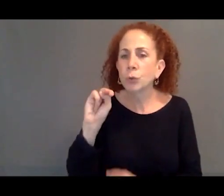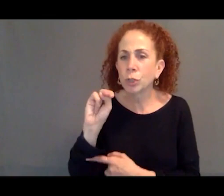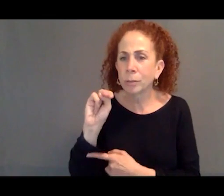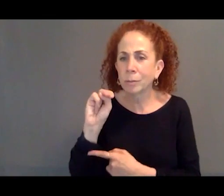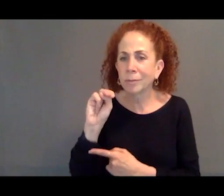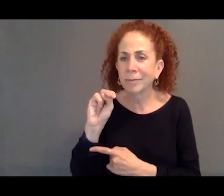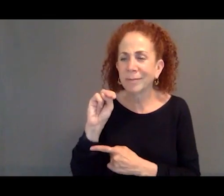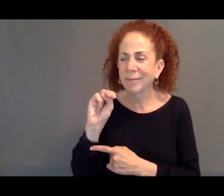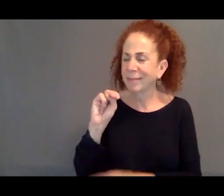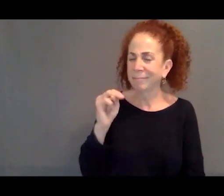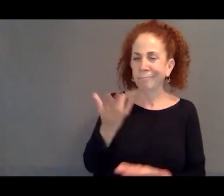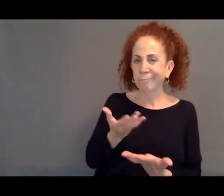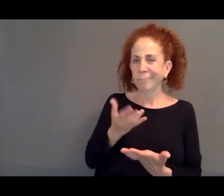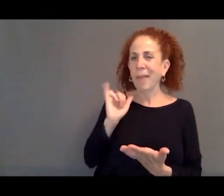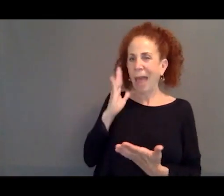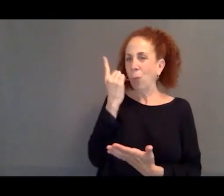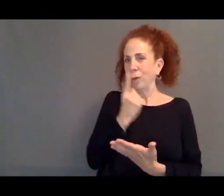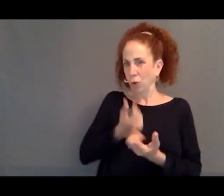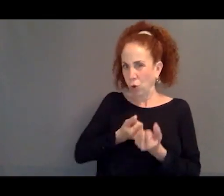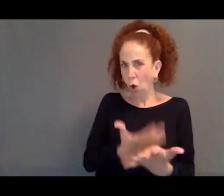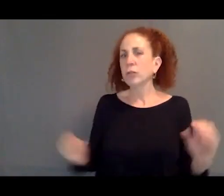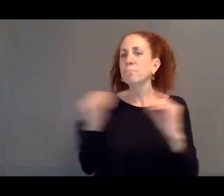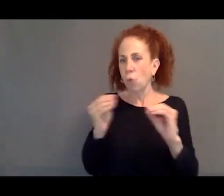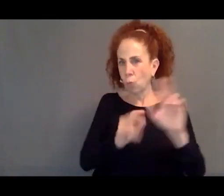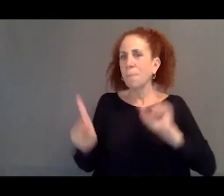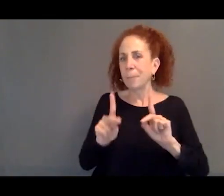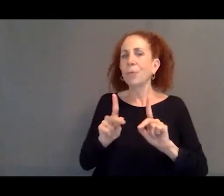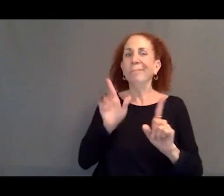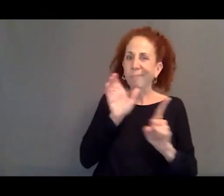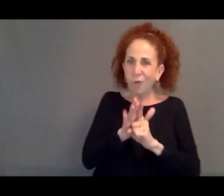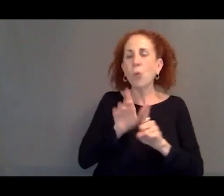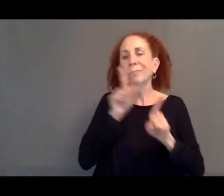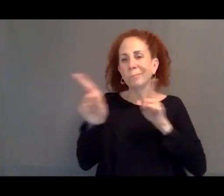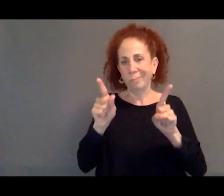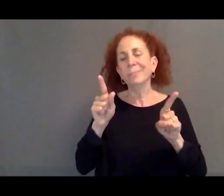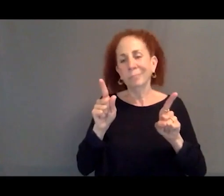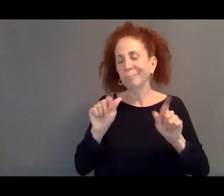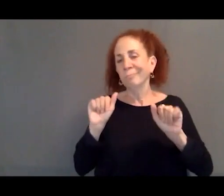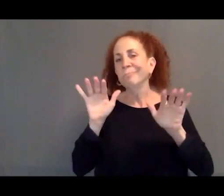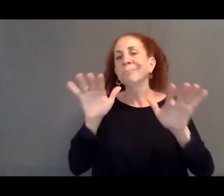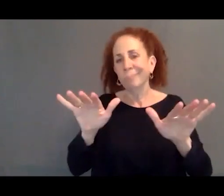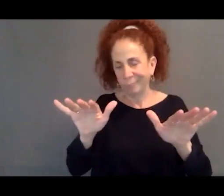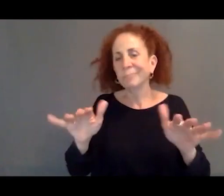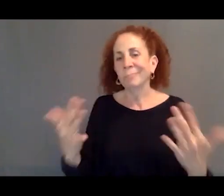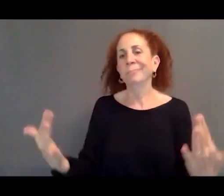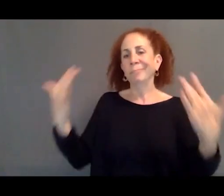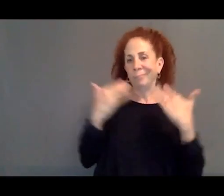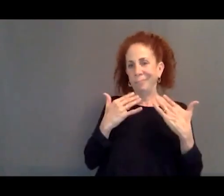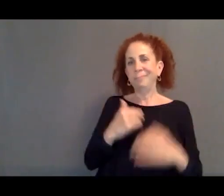factor for displacement and for the people being forced to move.